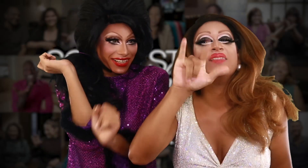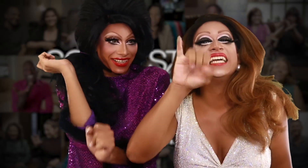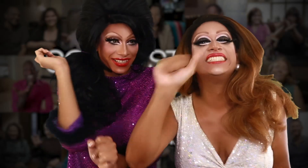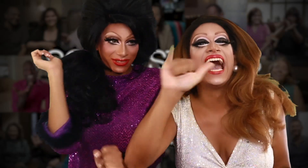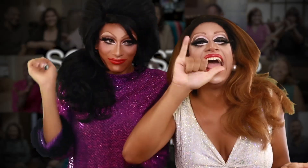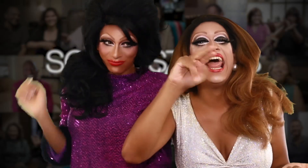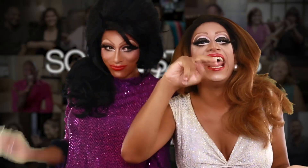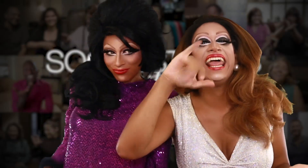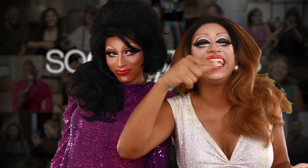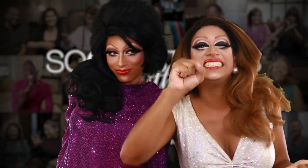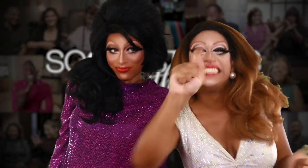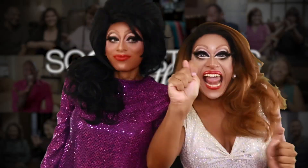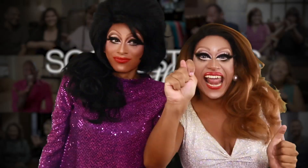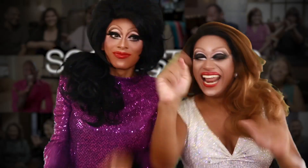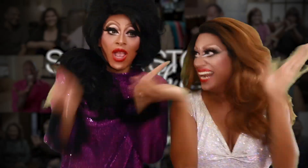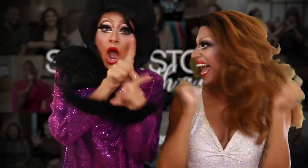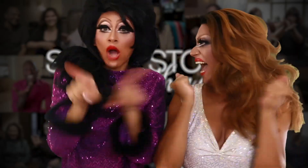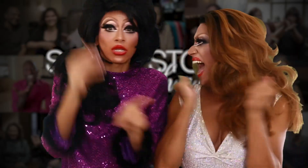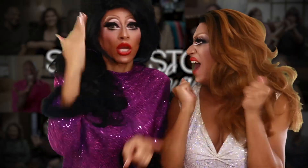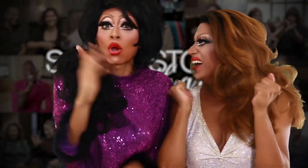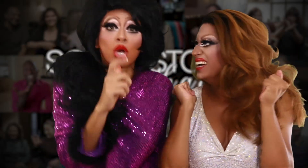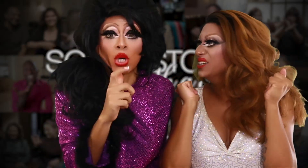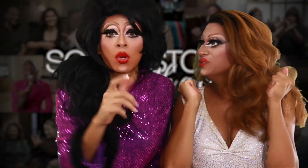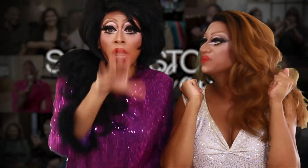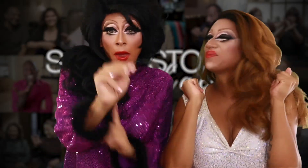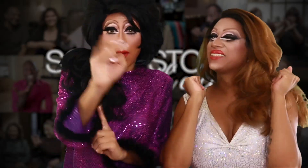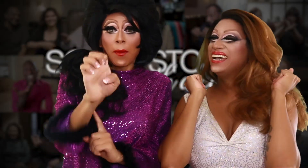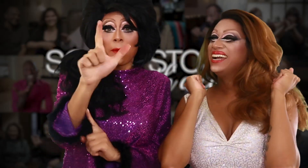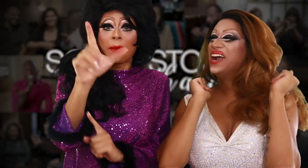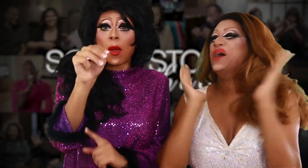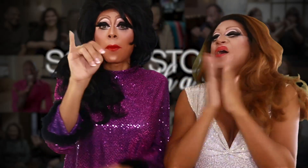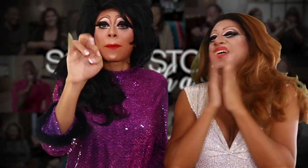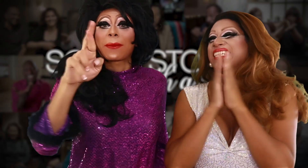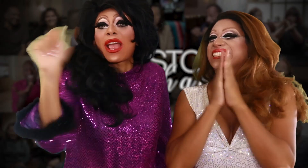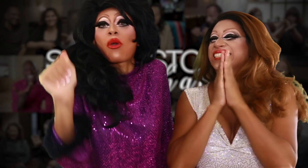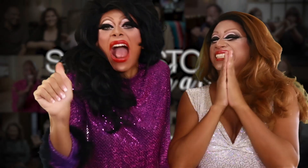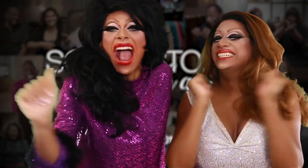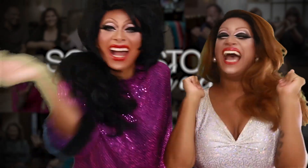Melissa Yingst! AKA Melmira!